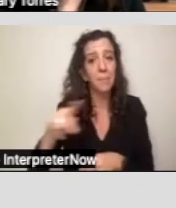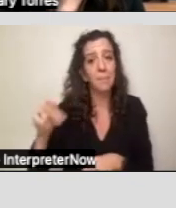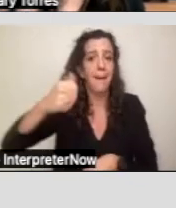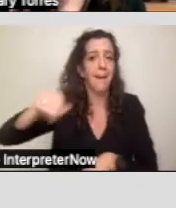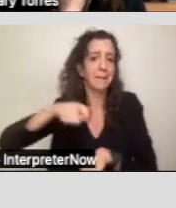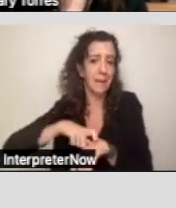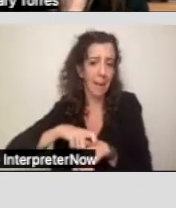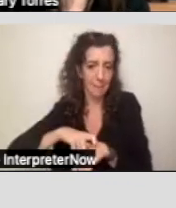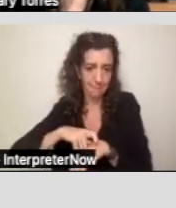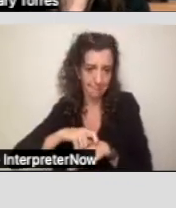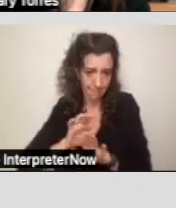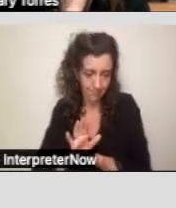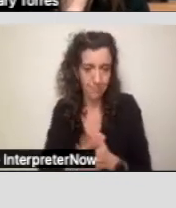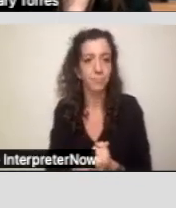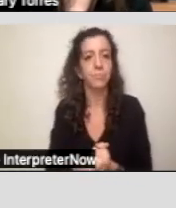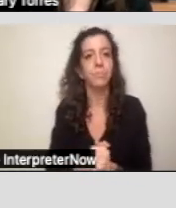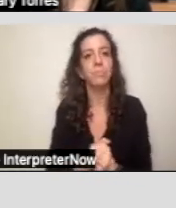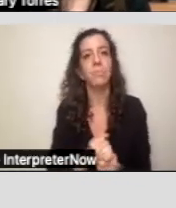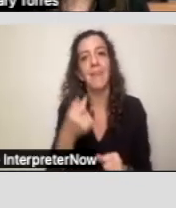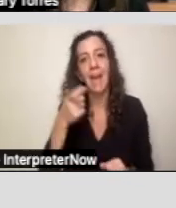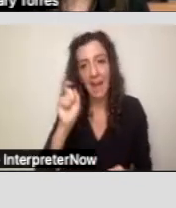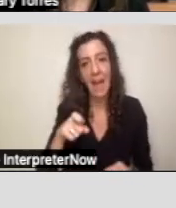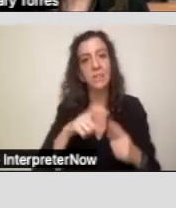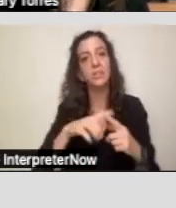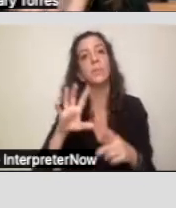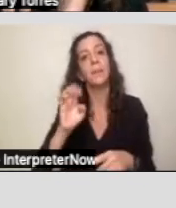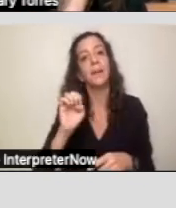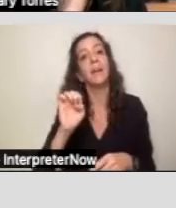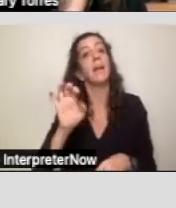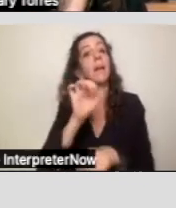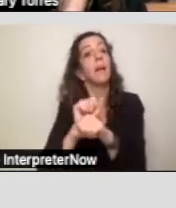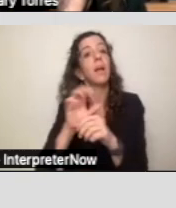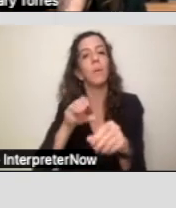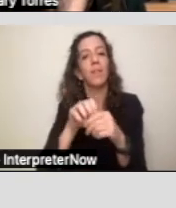And it must be held within 30 days of the request. So how do I request an IPP?